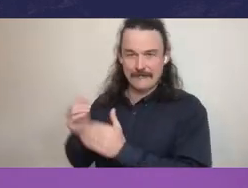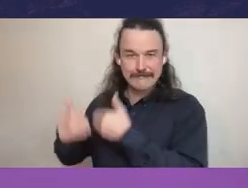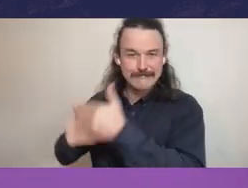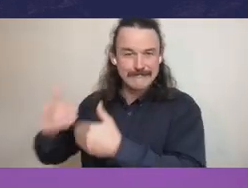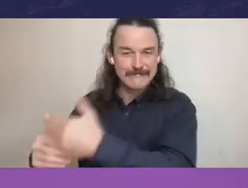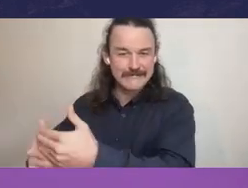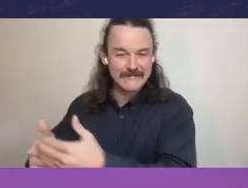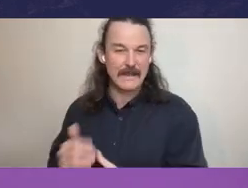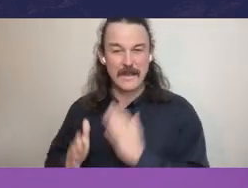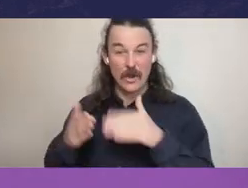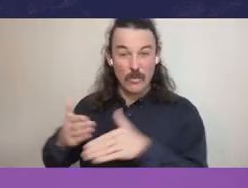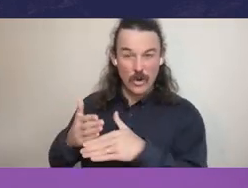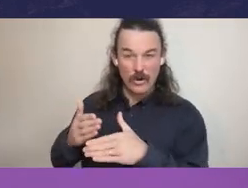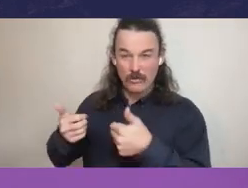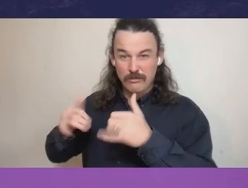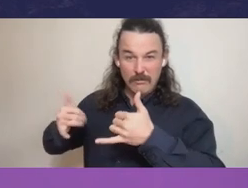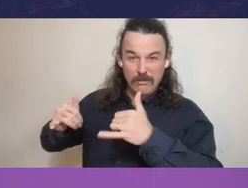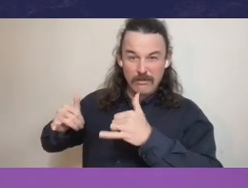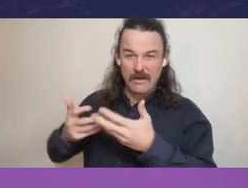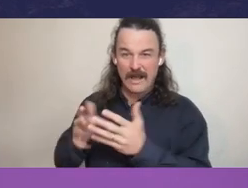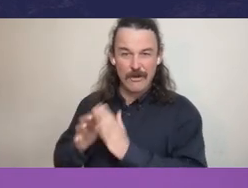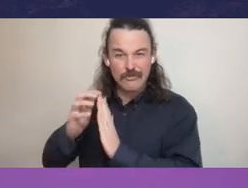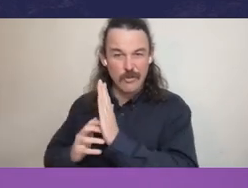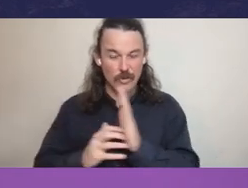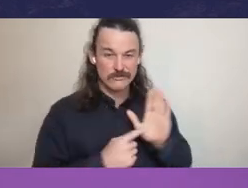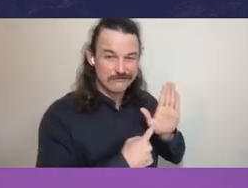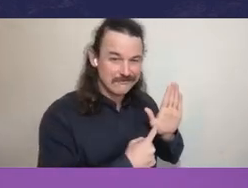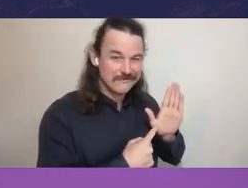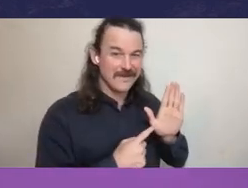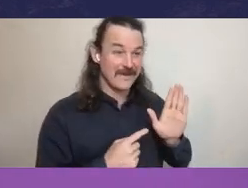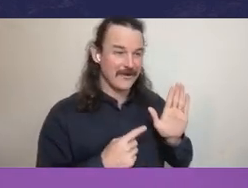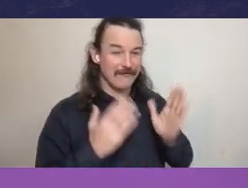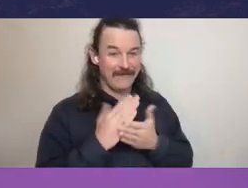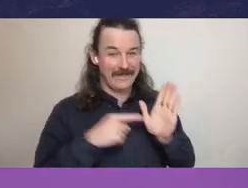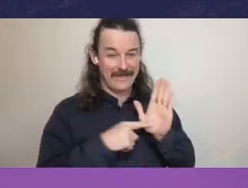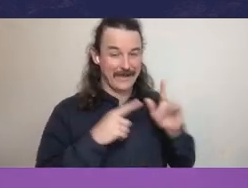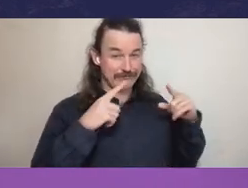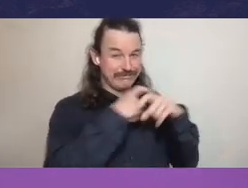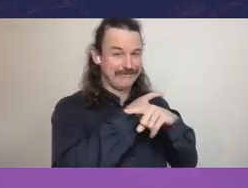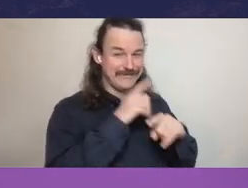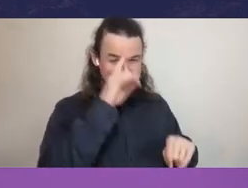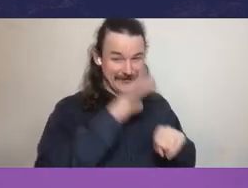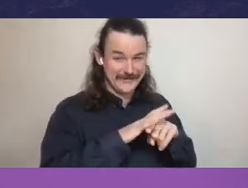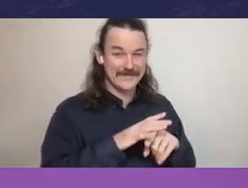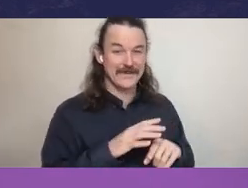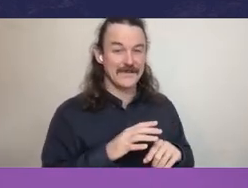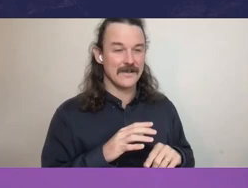is [illegible], confusing, doesn't focus on the things that matter, doesn't use measures